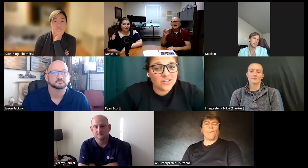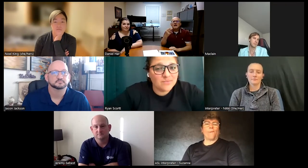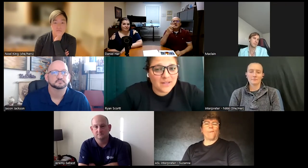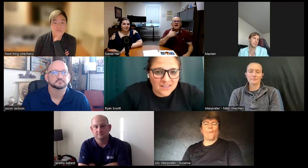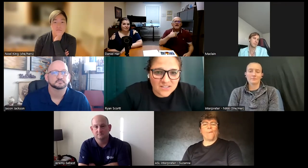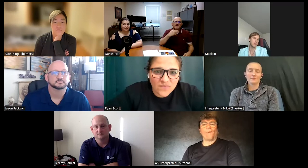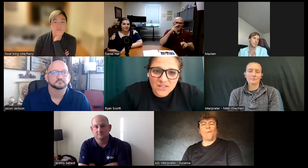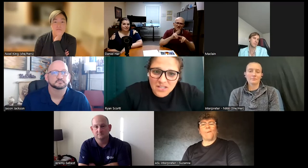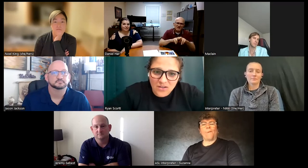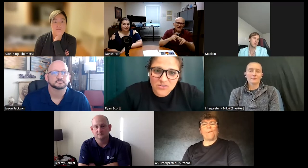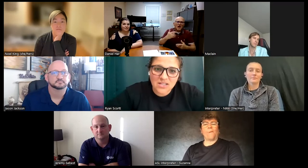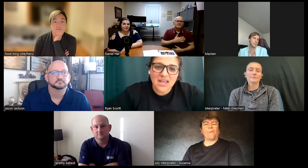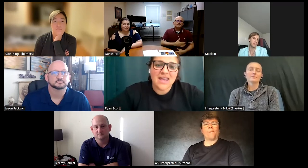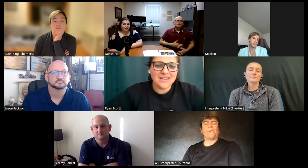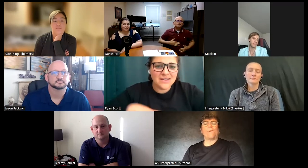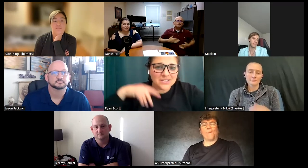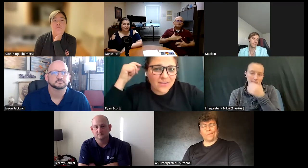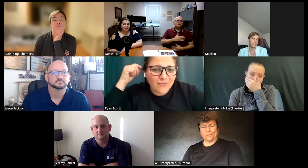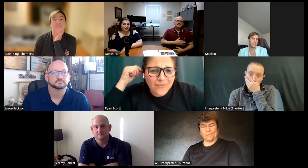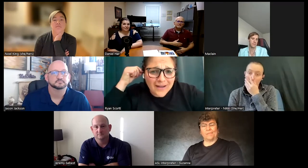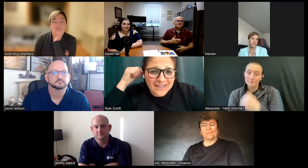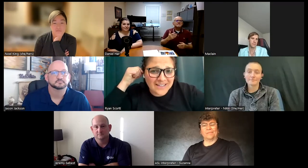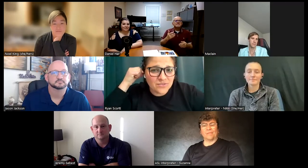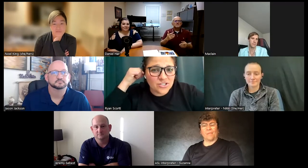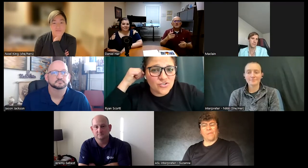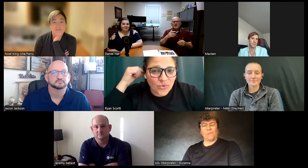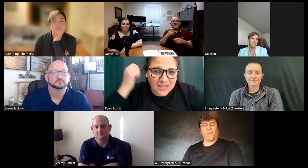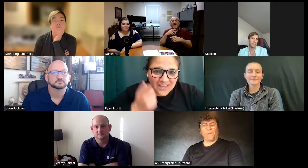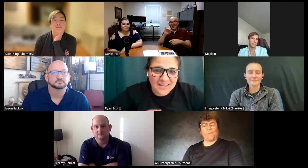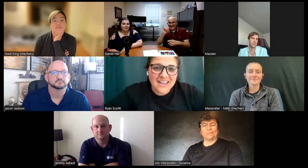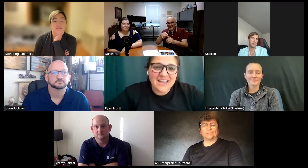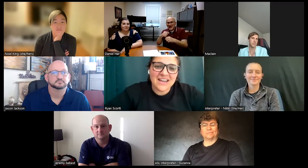started making these videos and he was having fun and he was enjoying it and